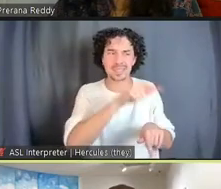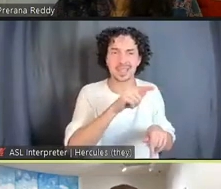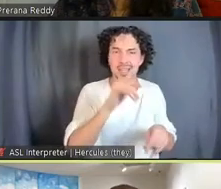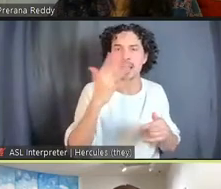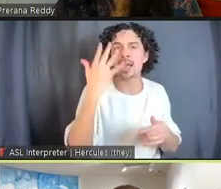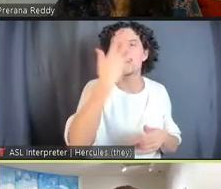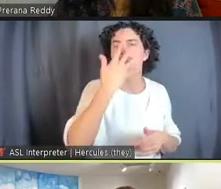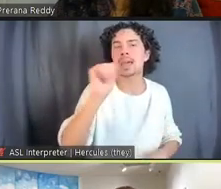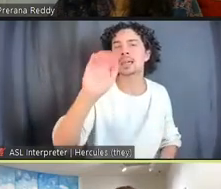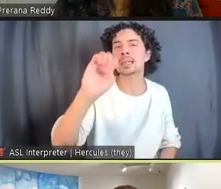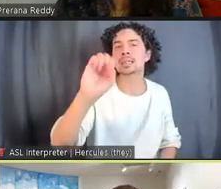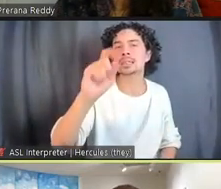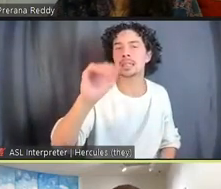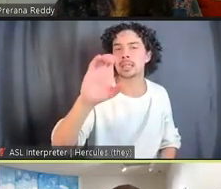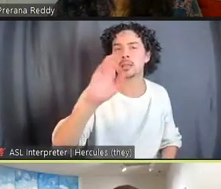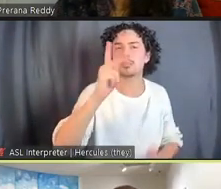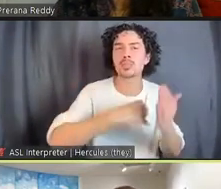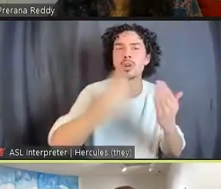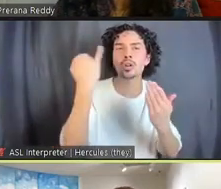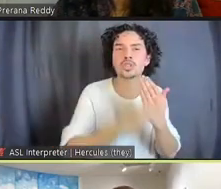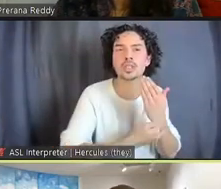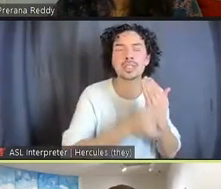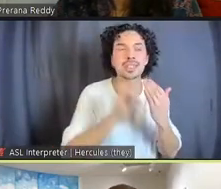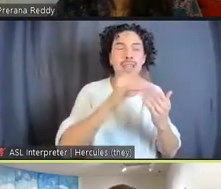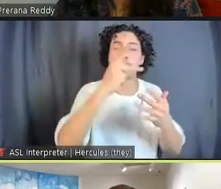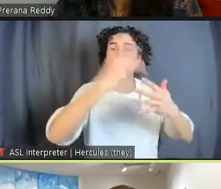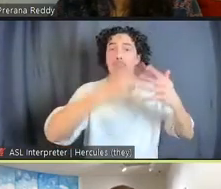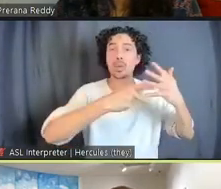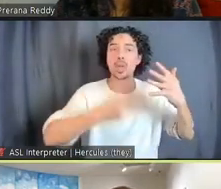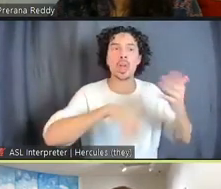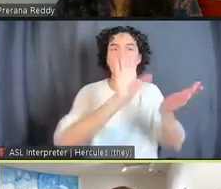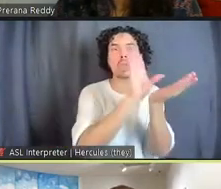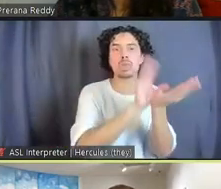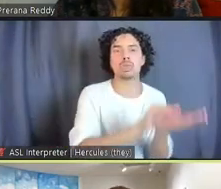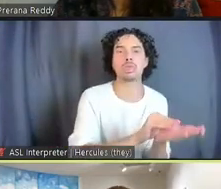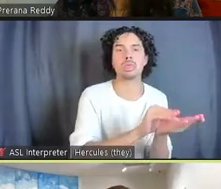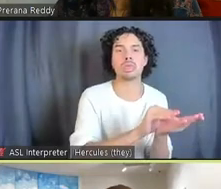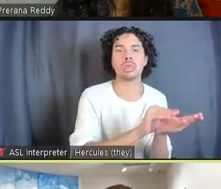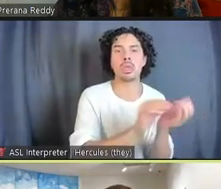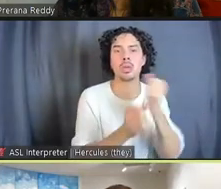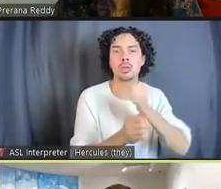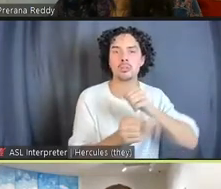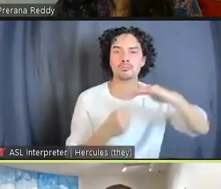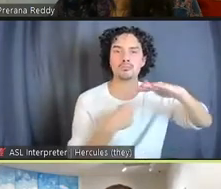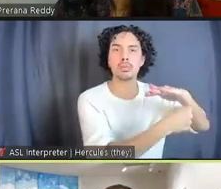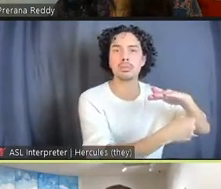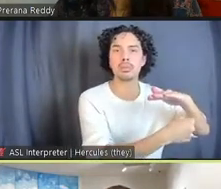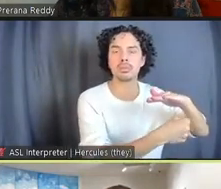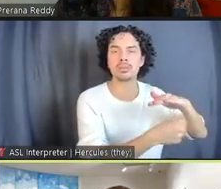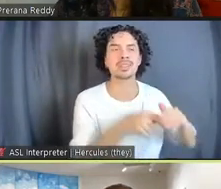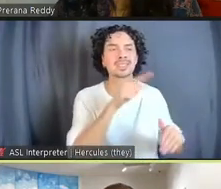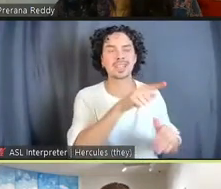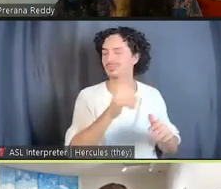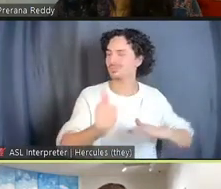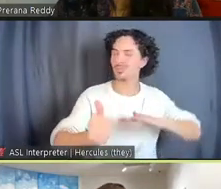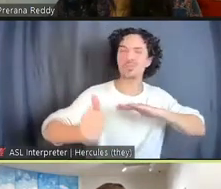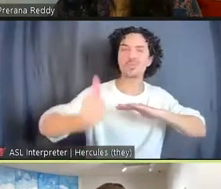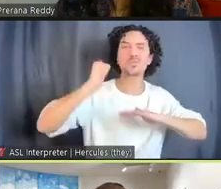devaluation of certain populations and how this work is actually a refusal to even engage with those terms.